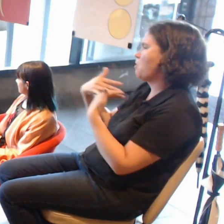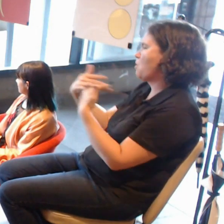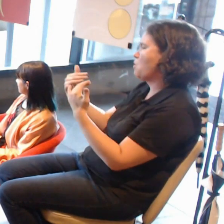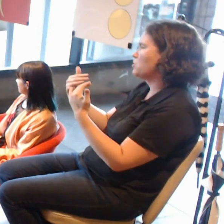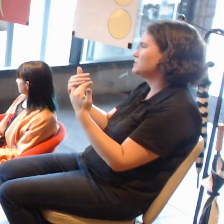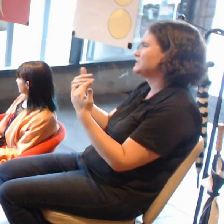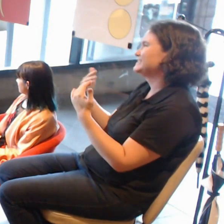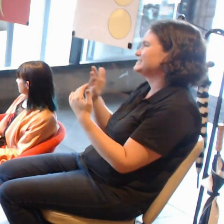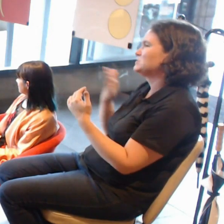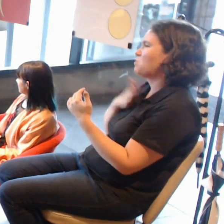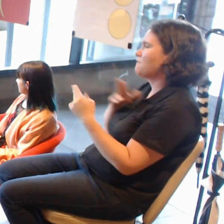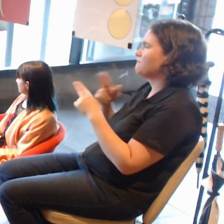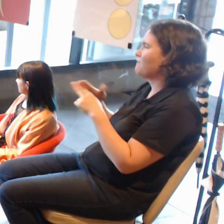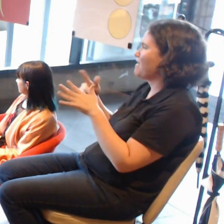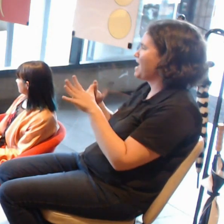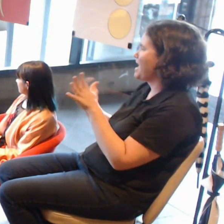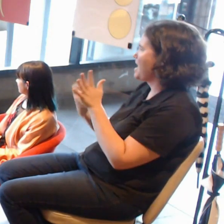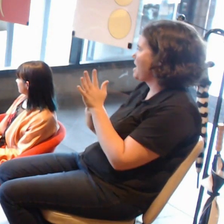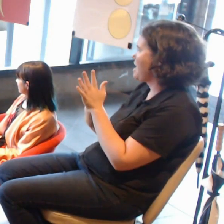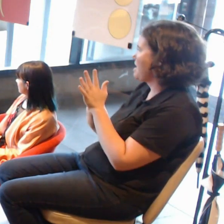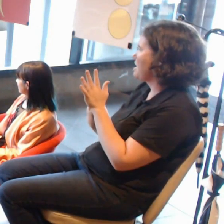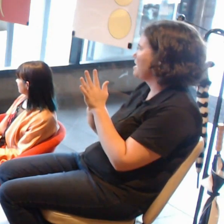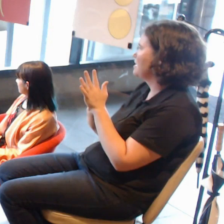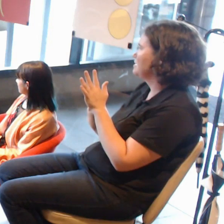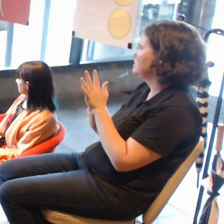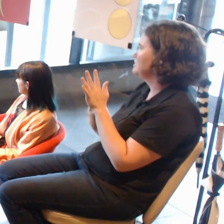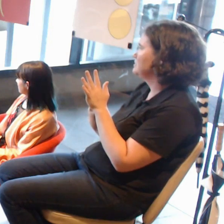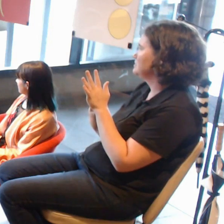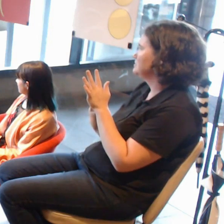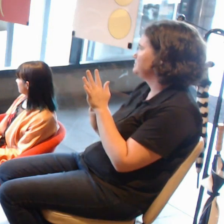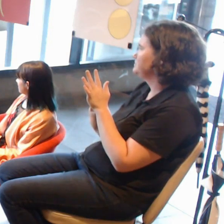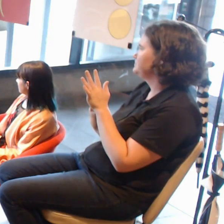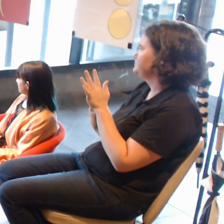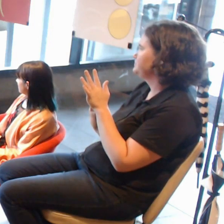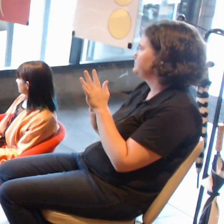Is there a sense that it's just the new fun thing?